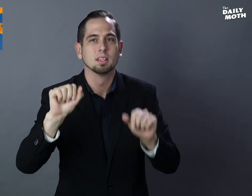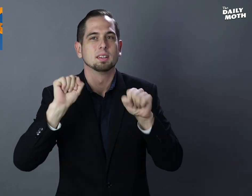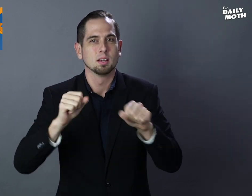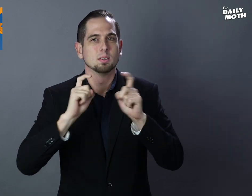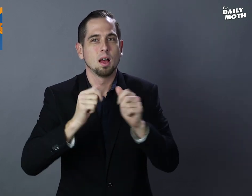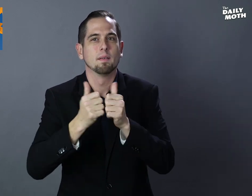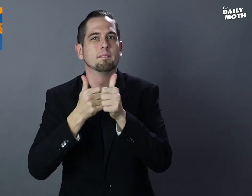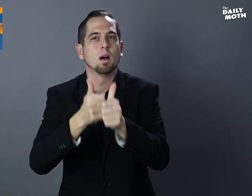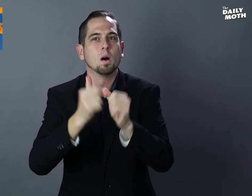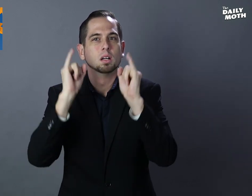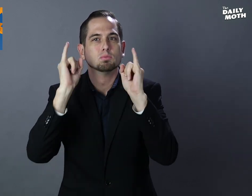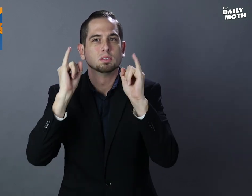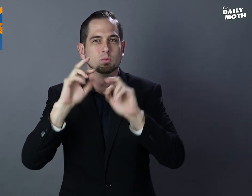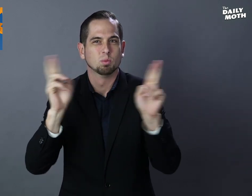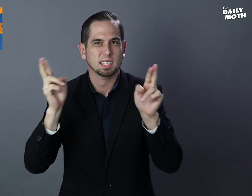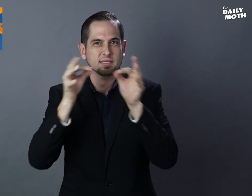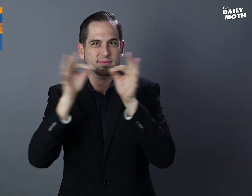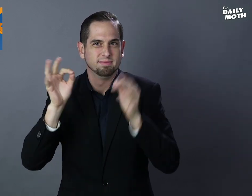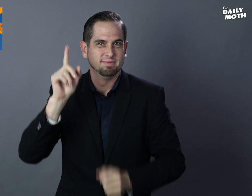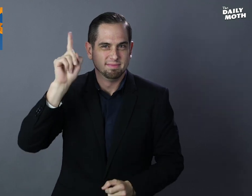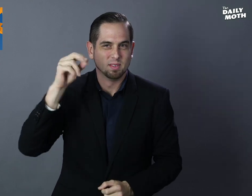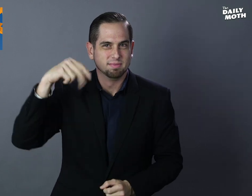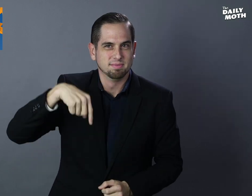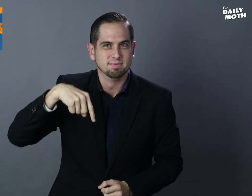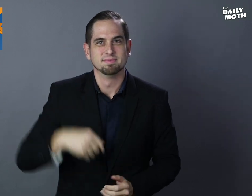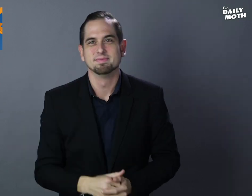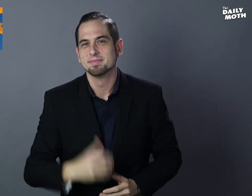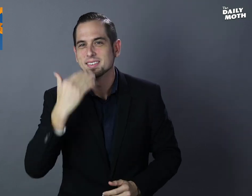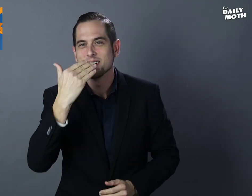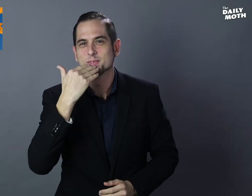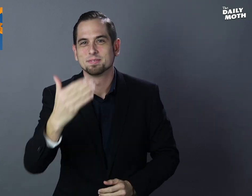you can do so by following the instructions above or below. Thank you.